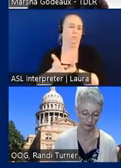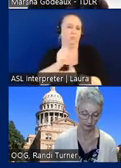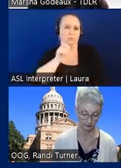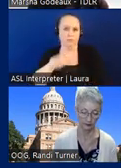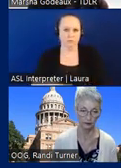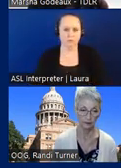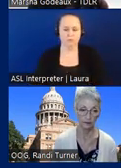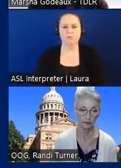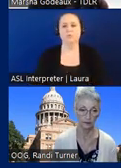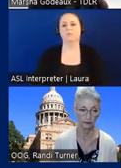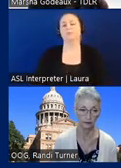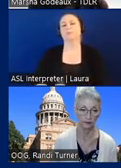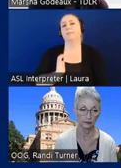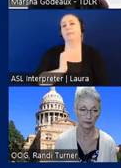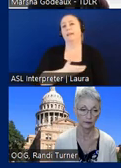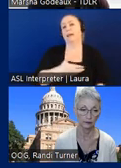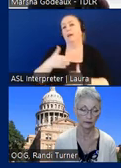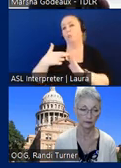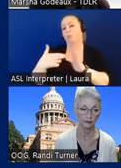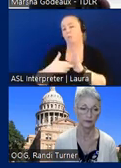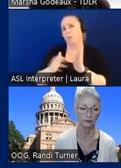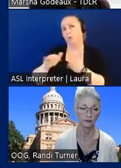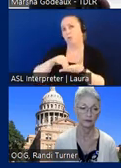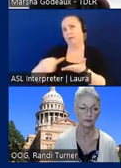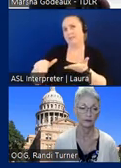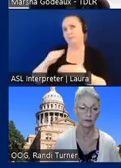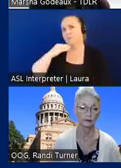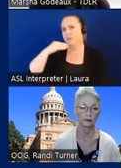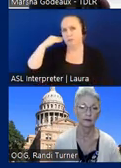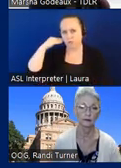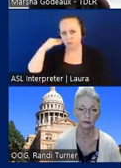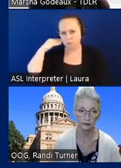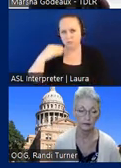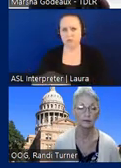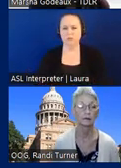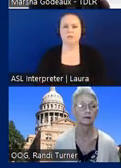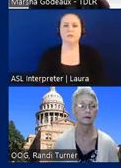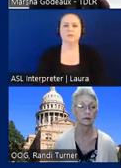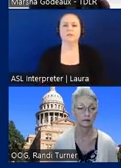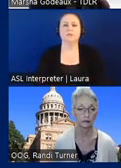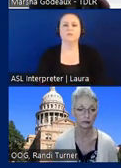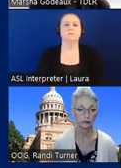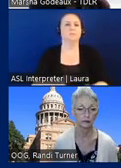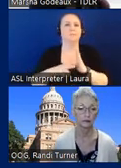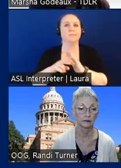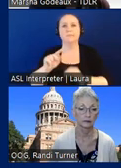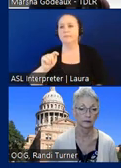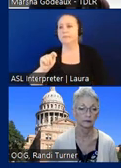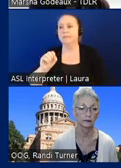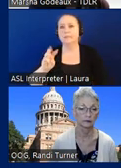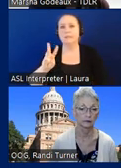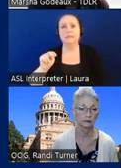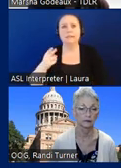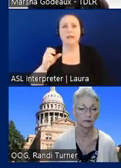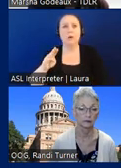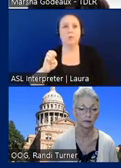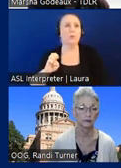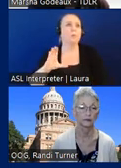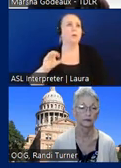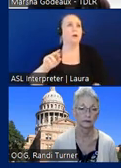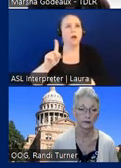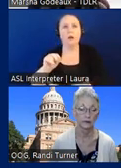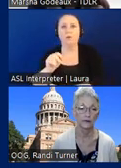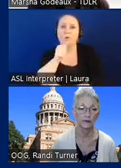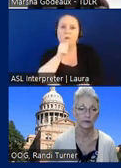Our rules also exempt residential, so meaning town homes, condos, private residences, the apartment